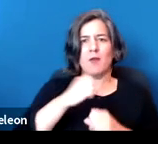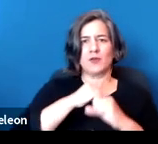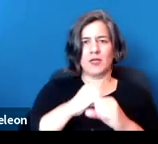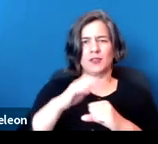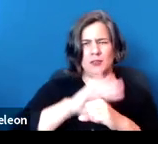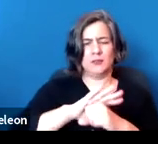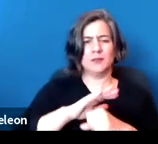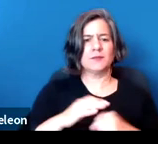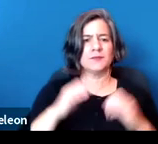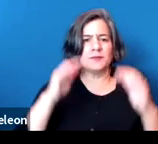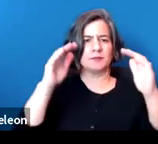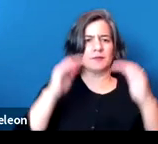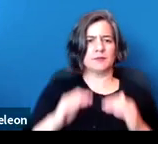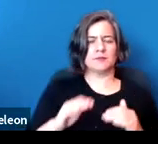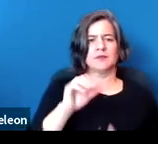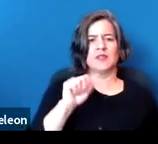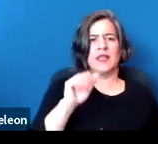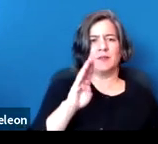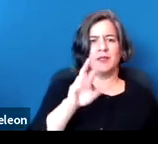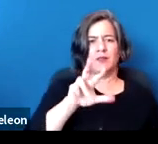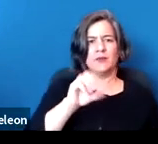And then, moving on to AB-3088.